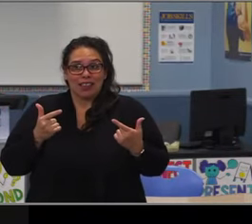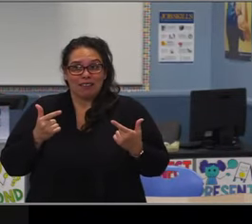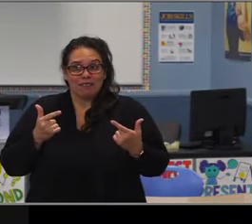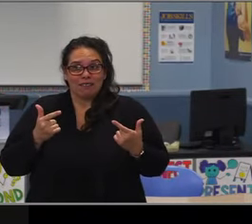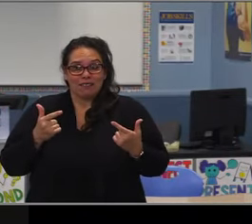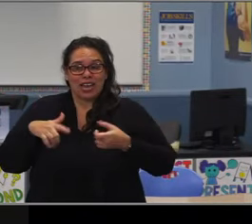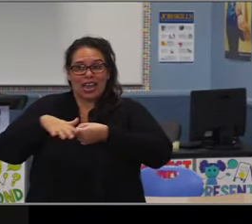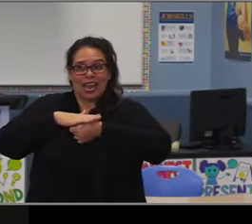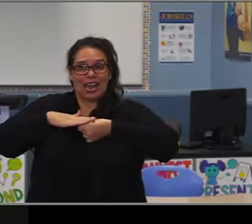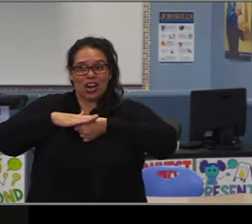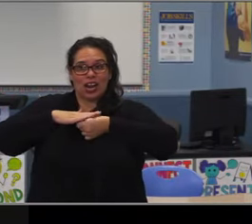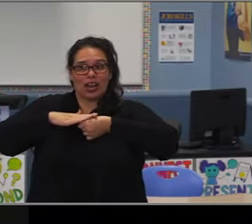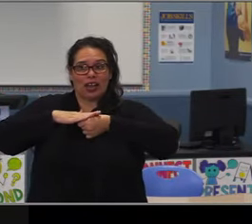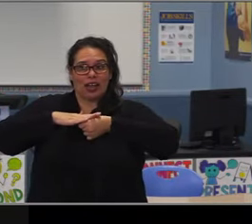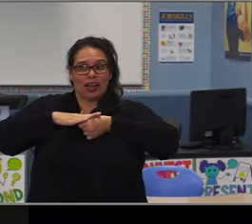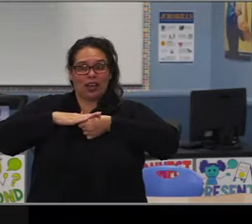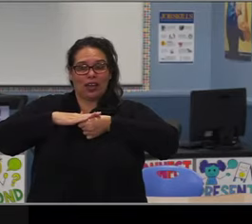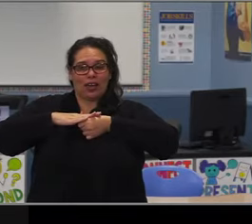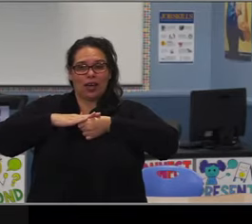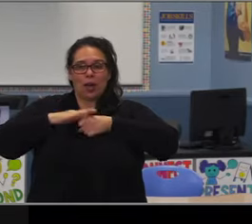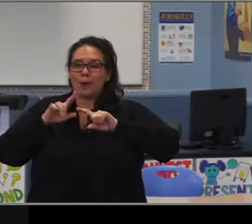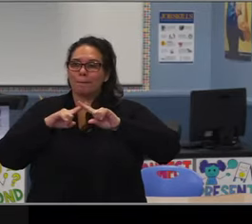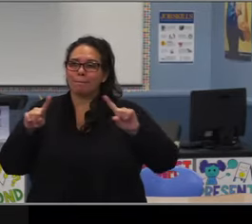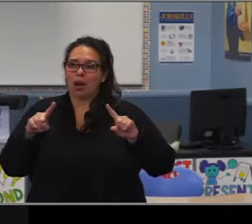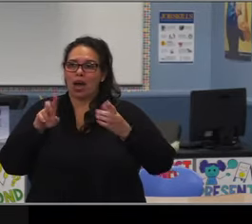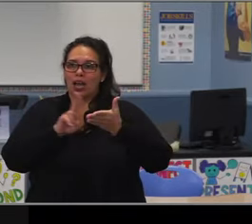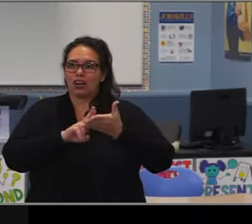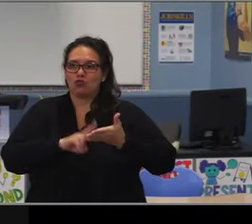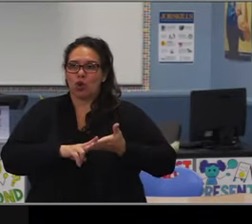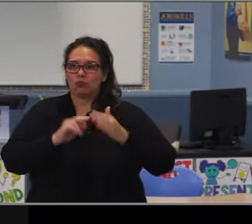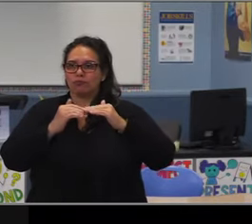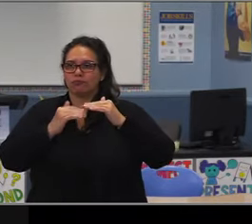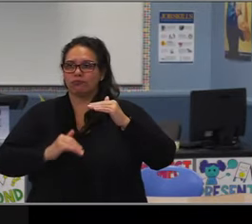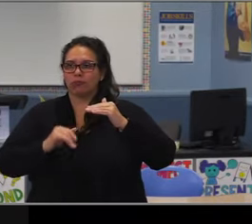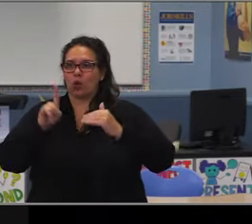as to say students that choose to attend a K-8 program